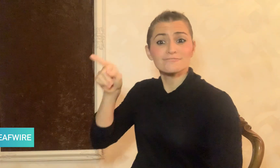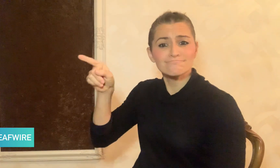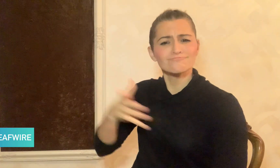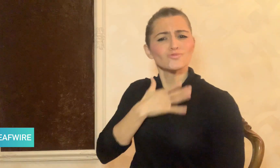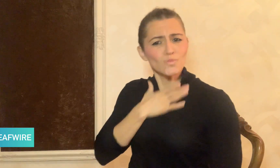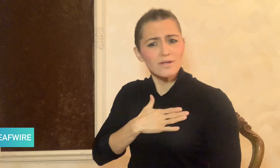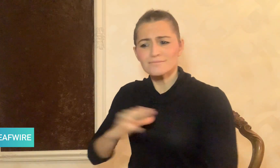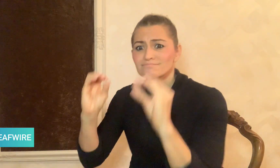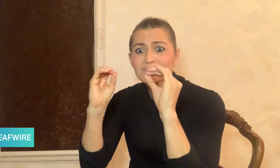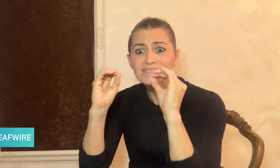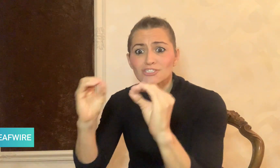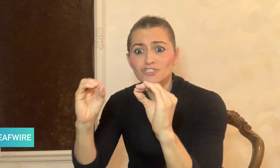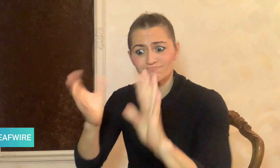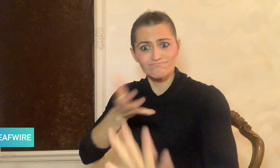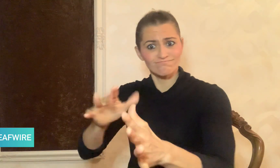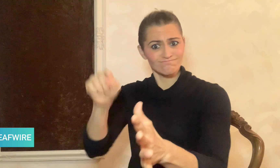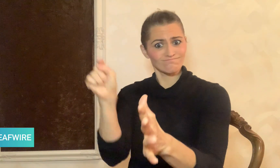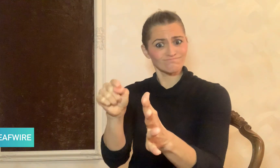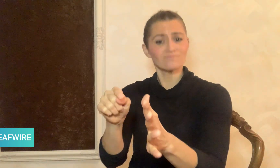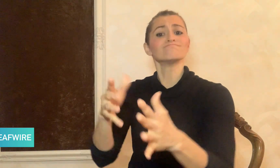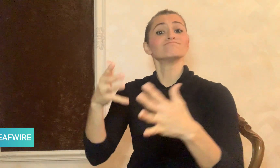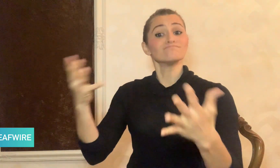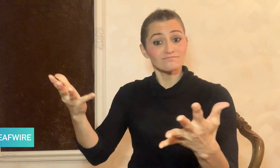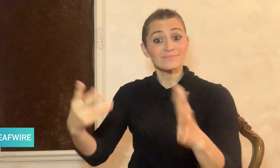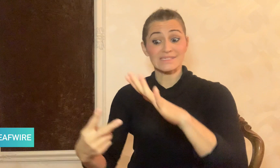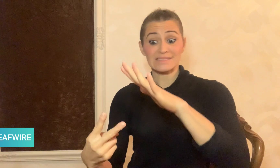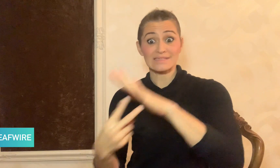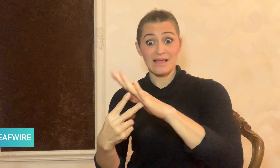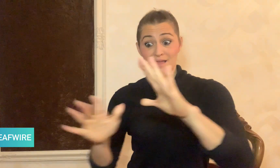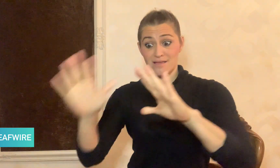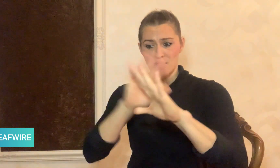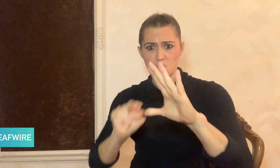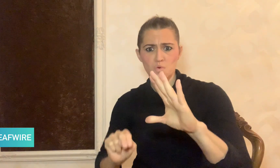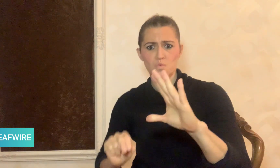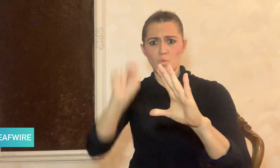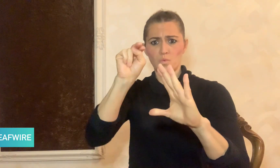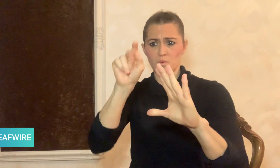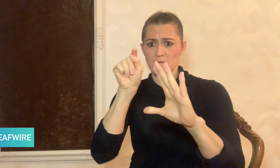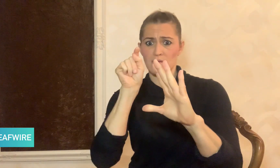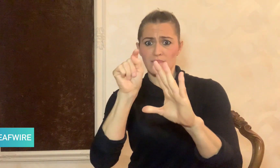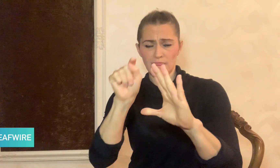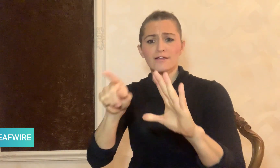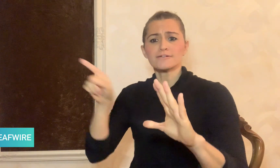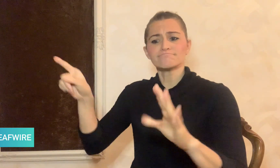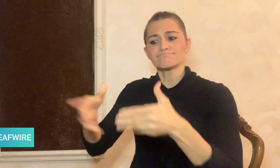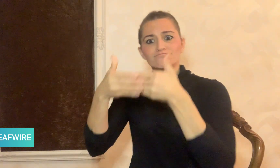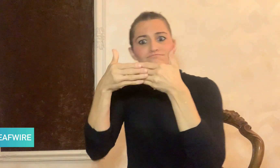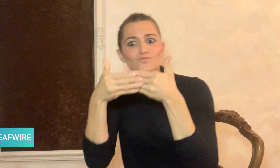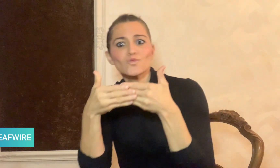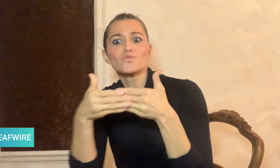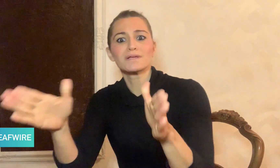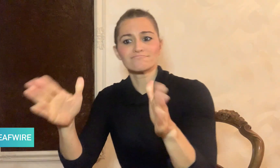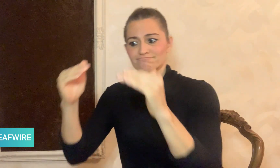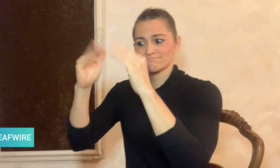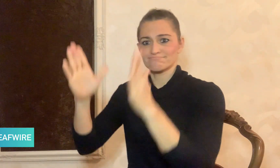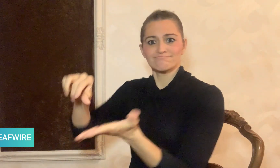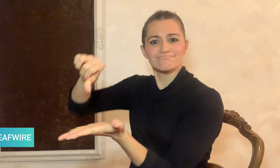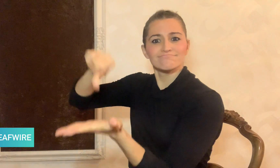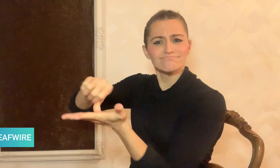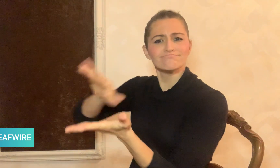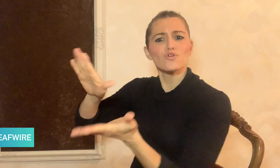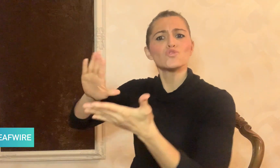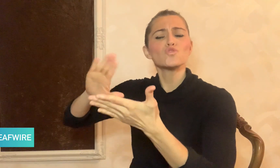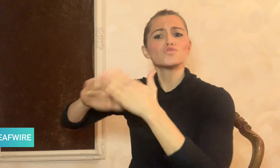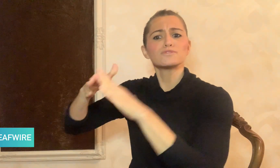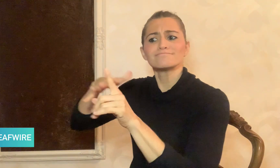After Omar became fluent, he opened a community center in Northern